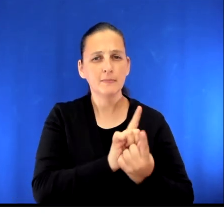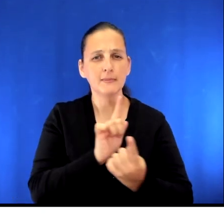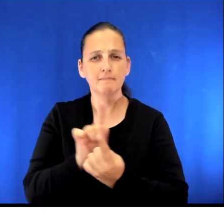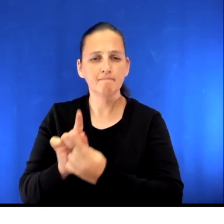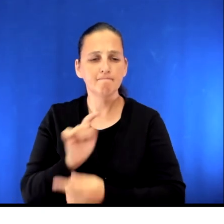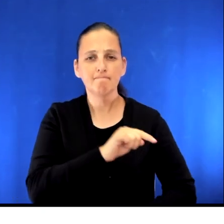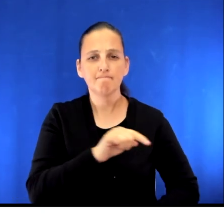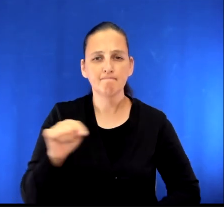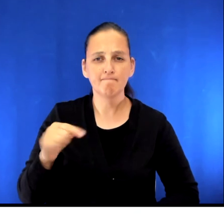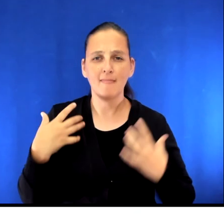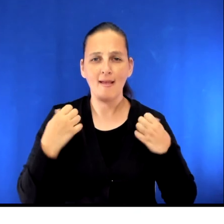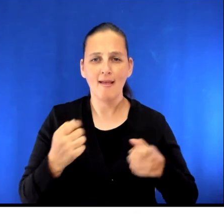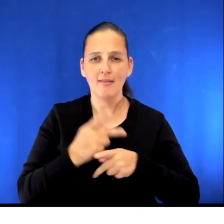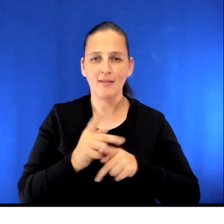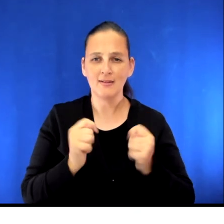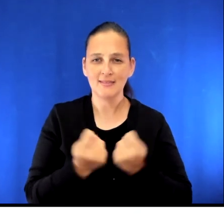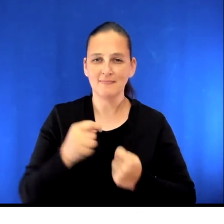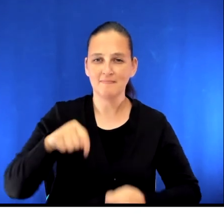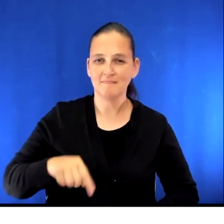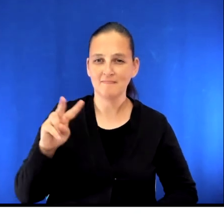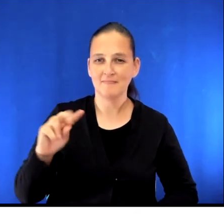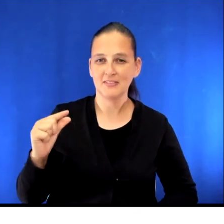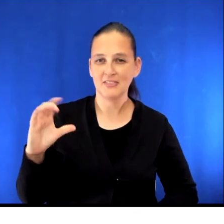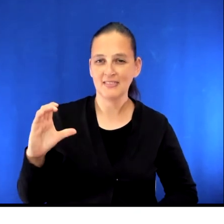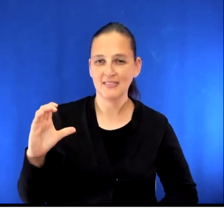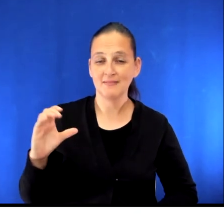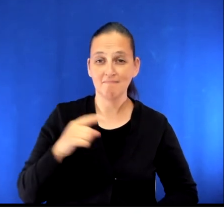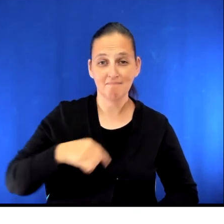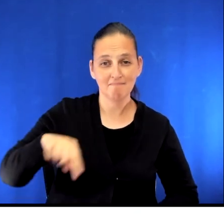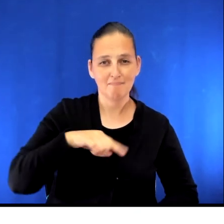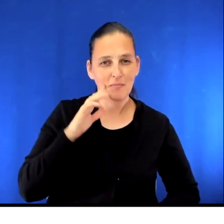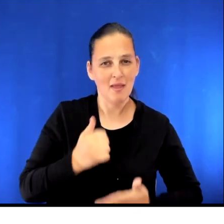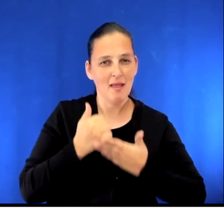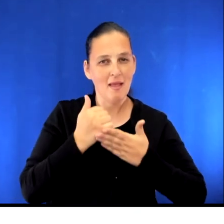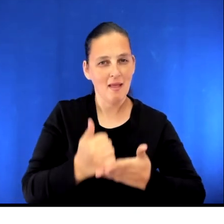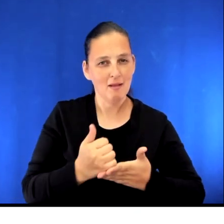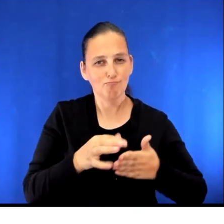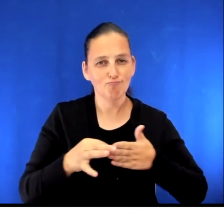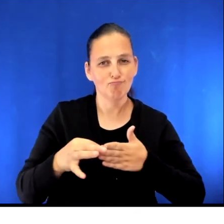of the health care team at Vancouver General Hospital who are here to help guide you through your journey.